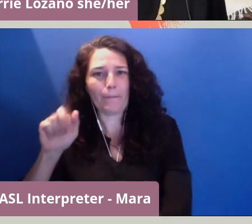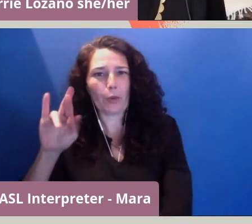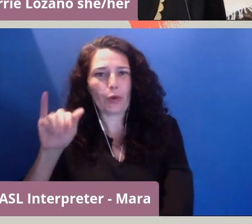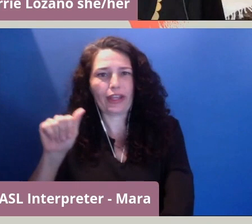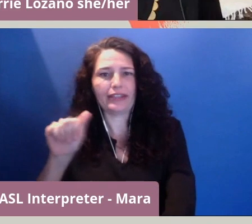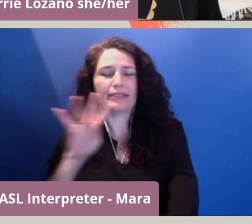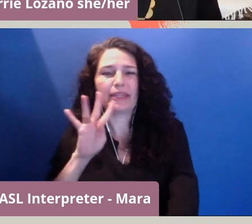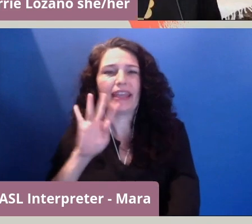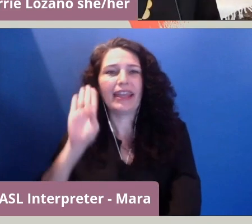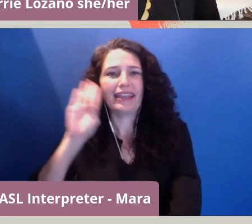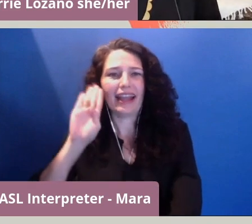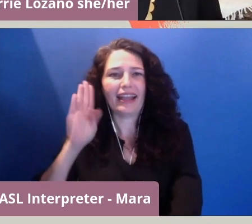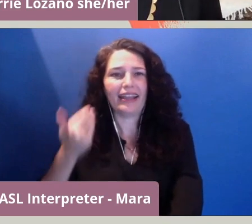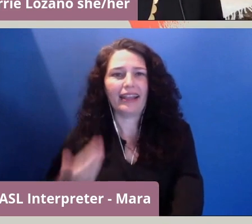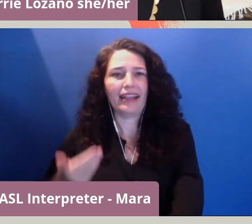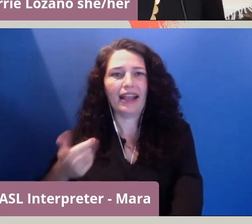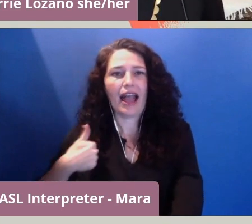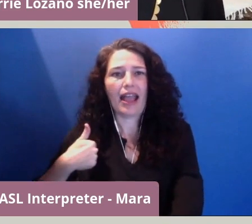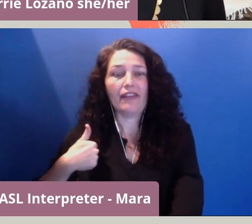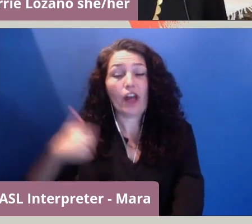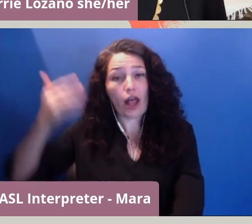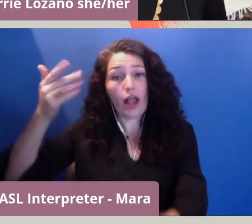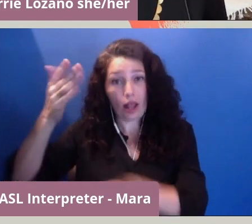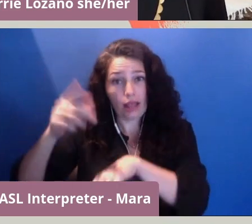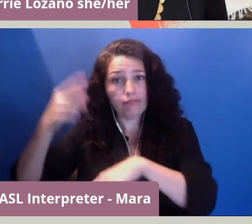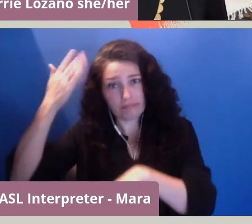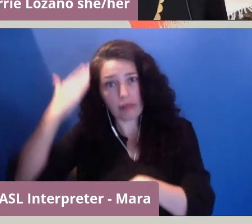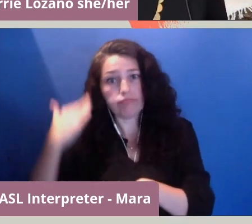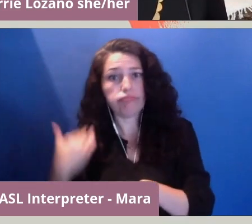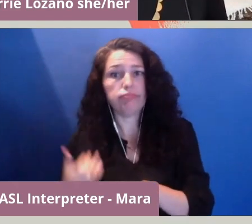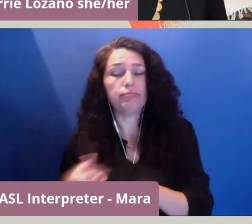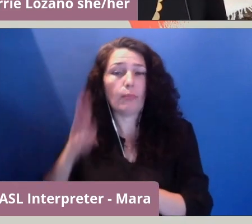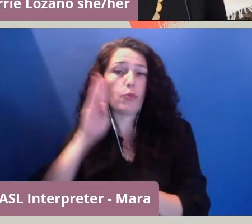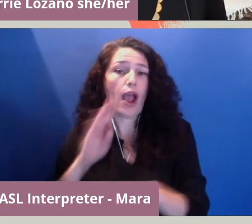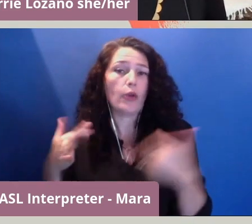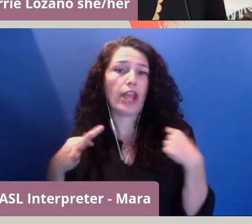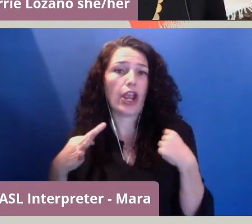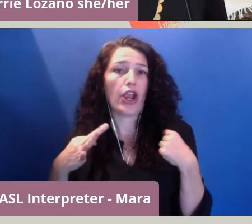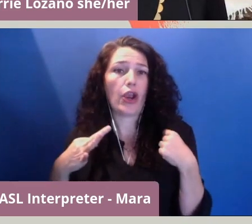Yes, my-- I have long brown hair. I'm in a living room, with a green couch.